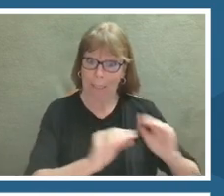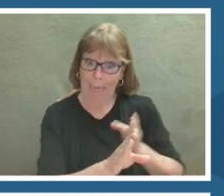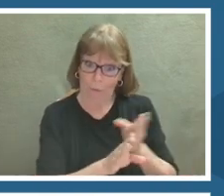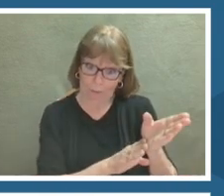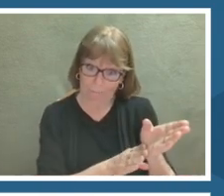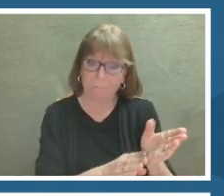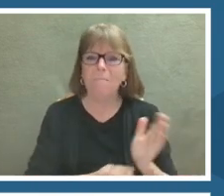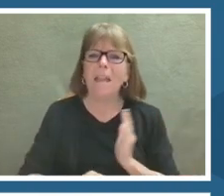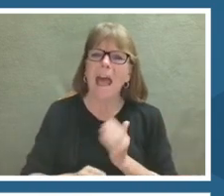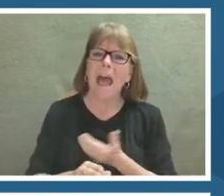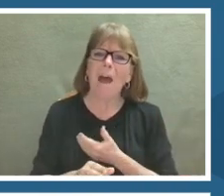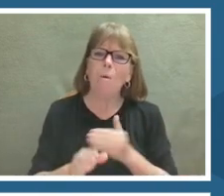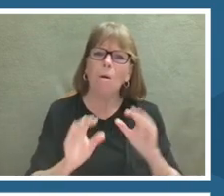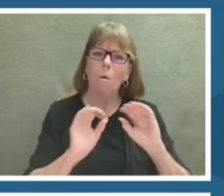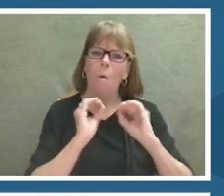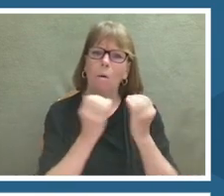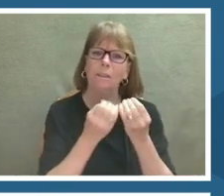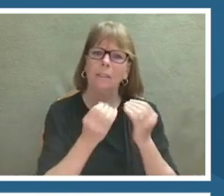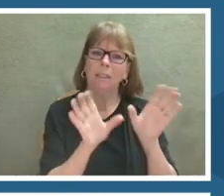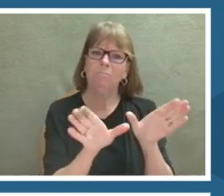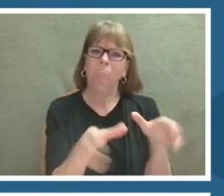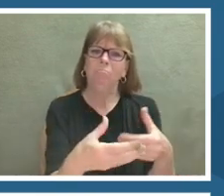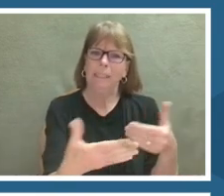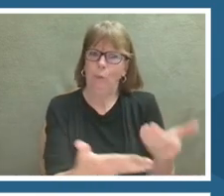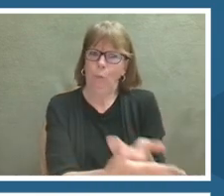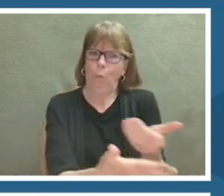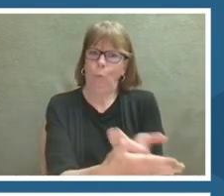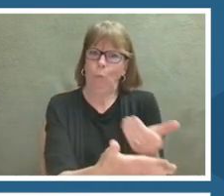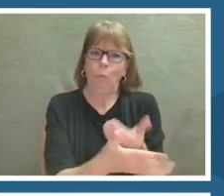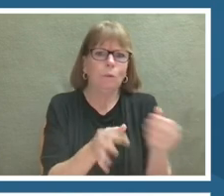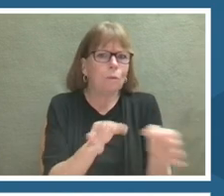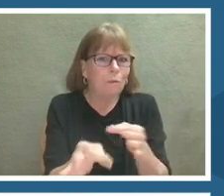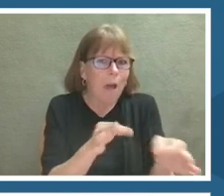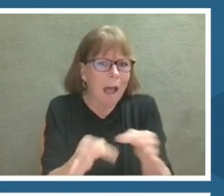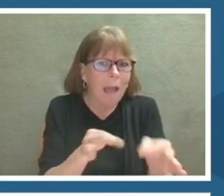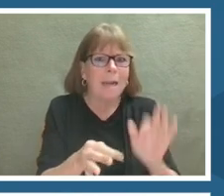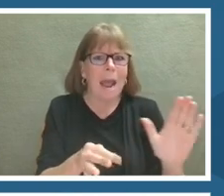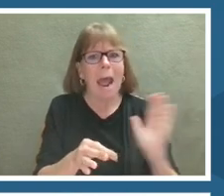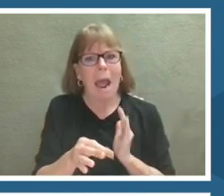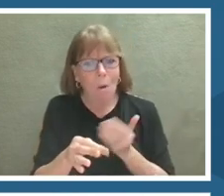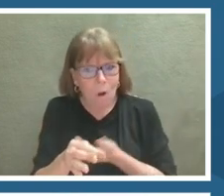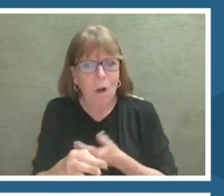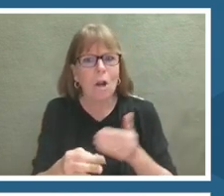It was established to define the institutions educational priorities and goals.